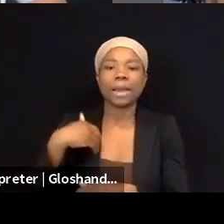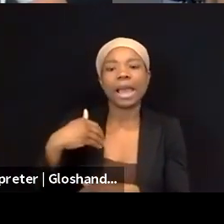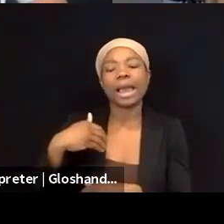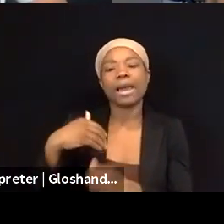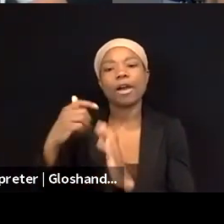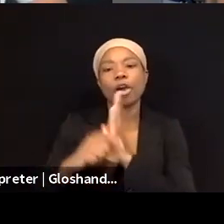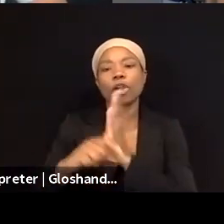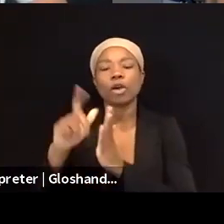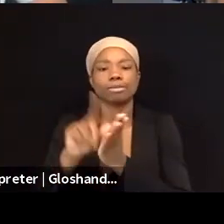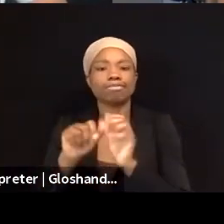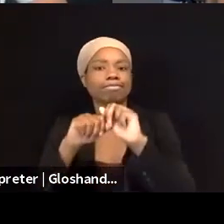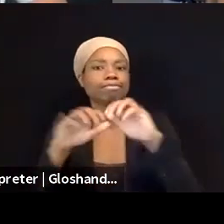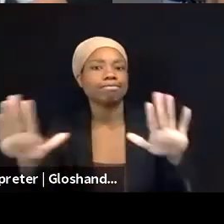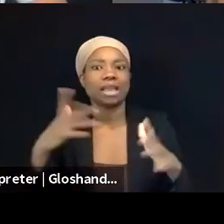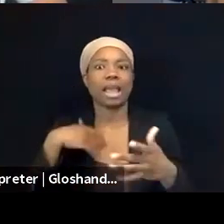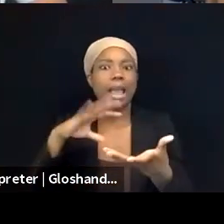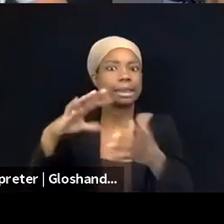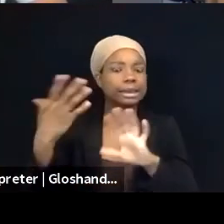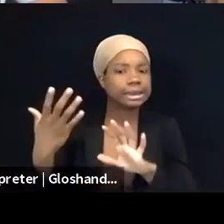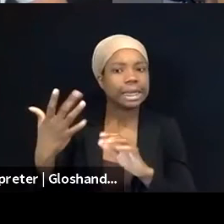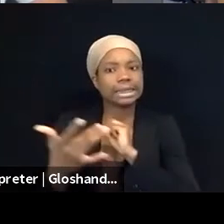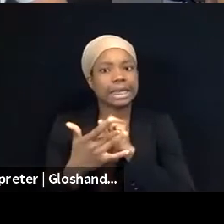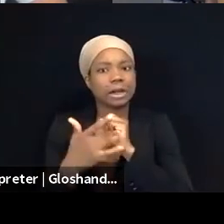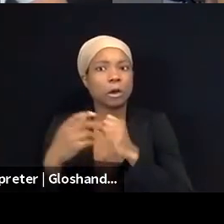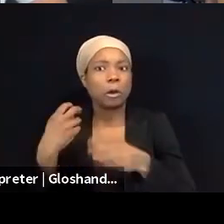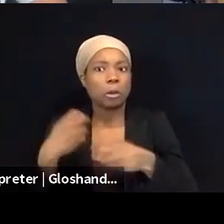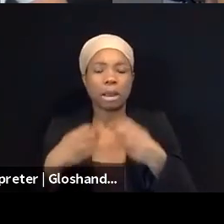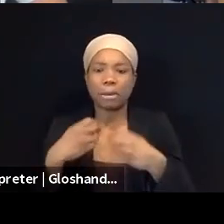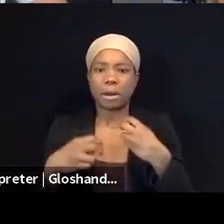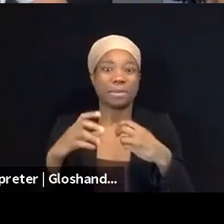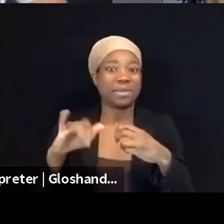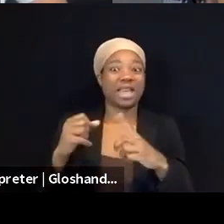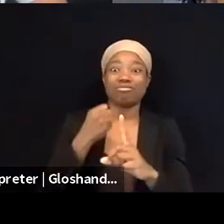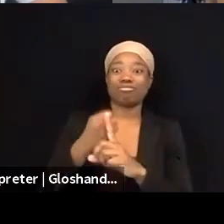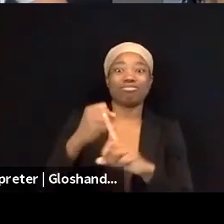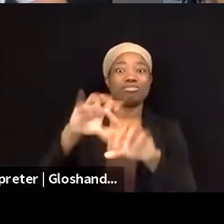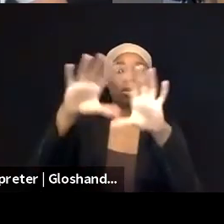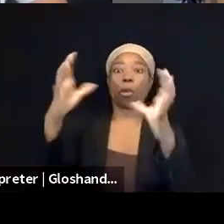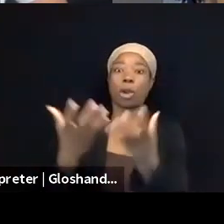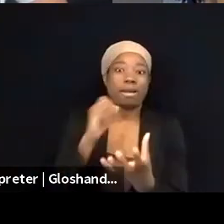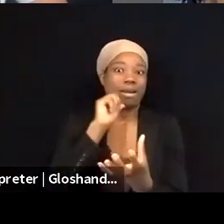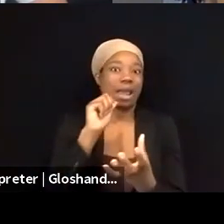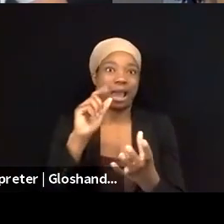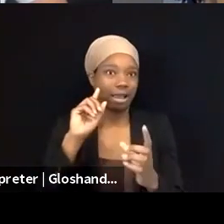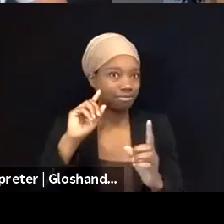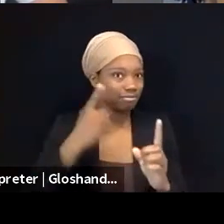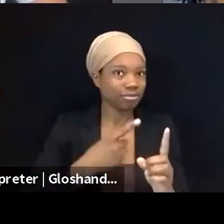and it's a global one, and it's not related to Palestine, et cetera, which obviously was not true,